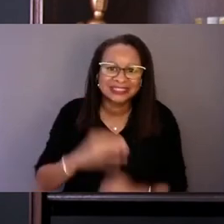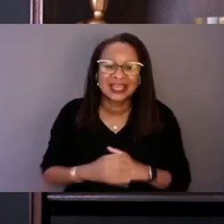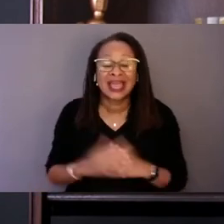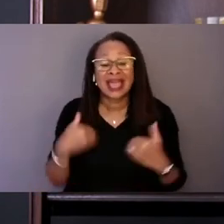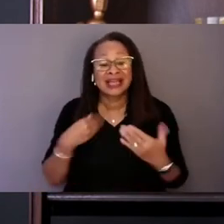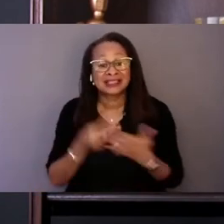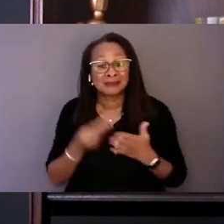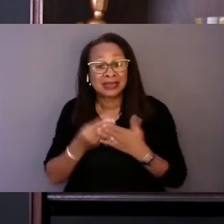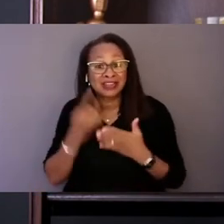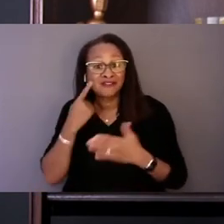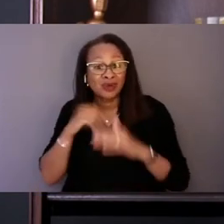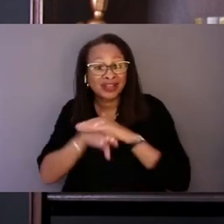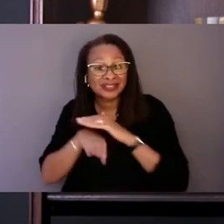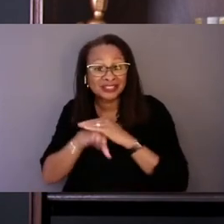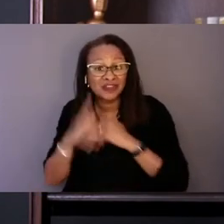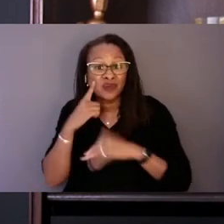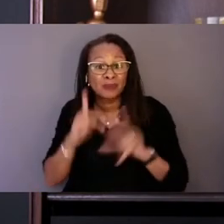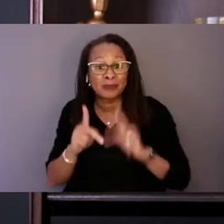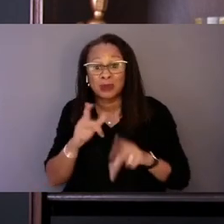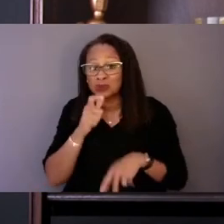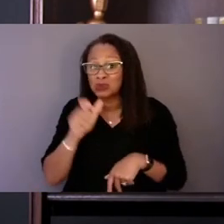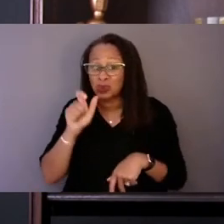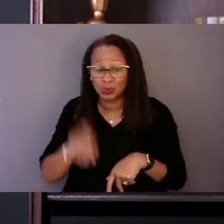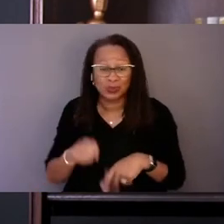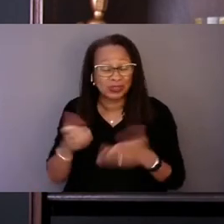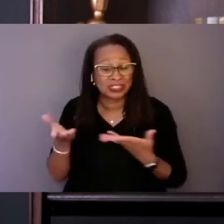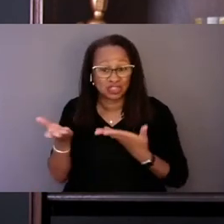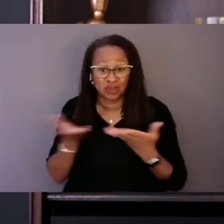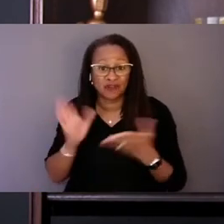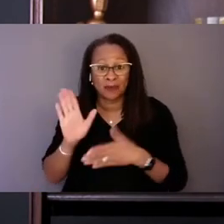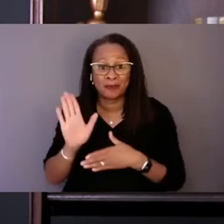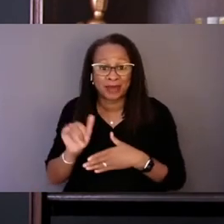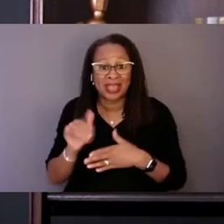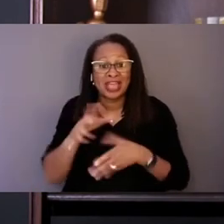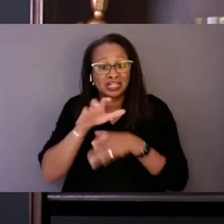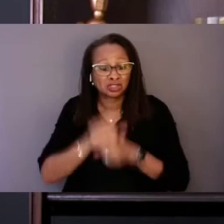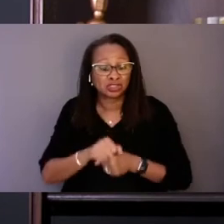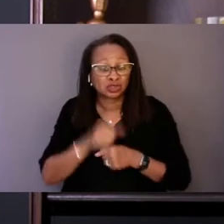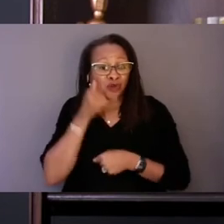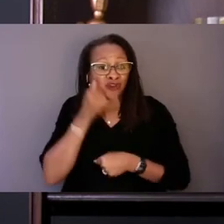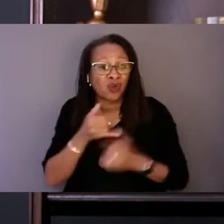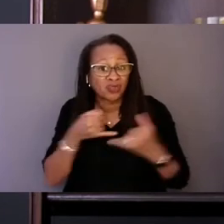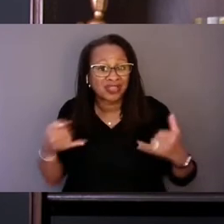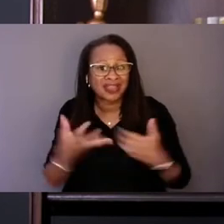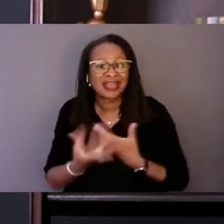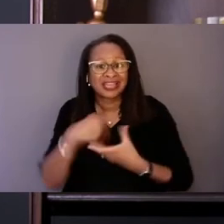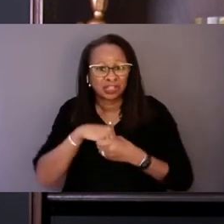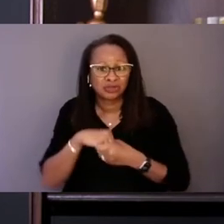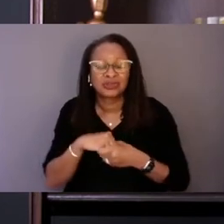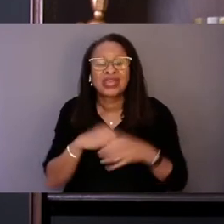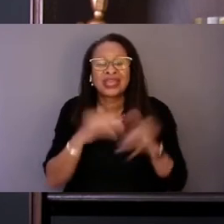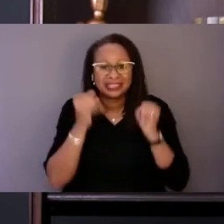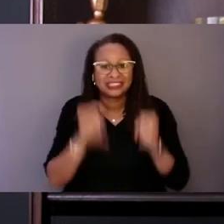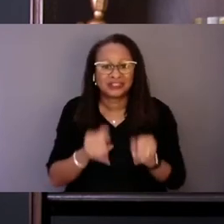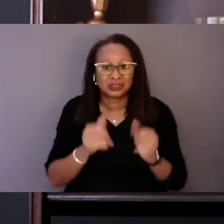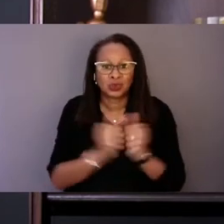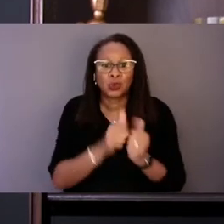for those who may not be served well by a traditional telephone line including individuals who are deaf or hard of hearing